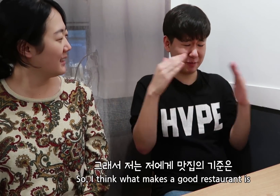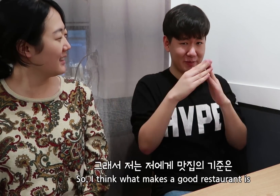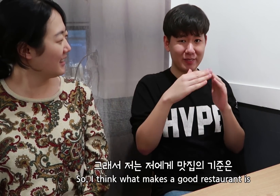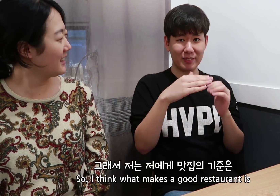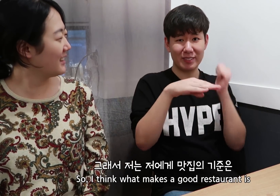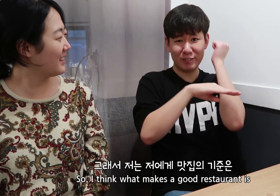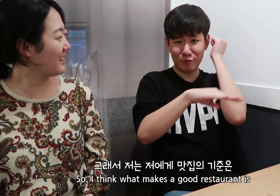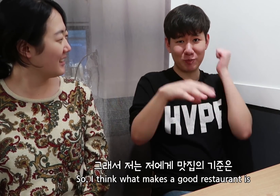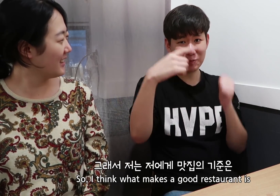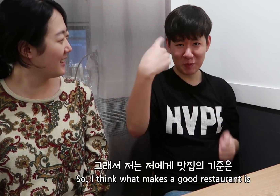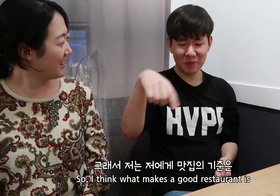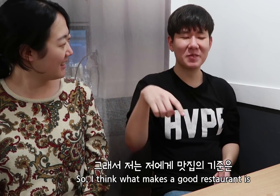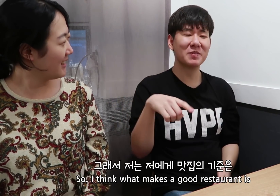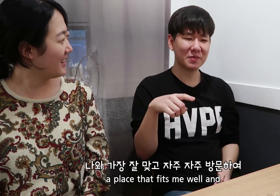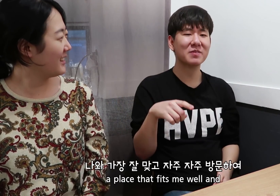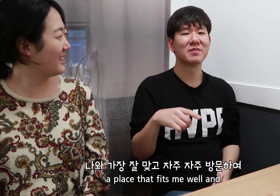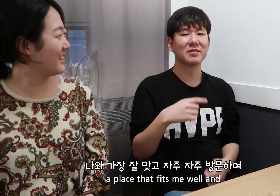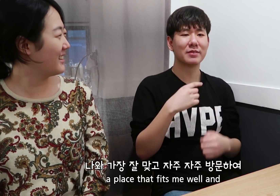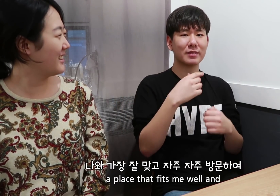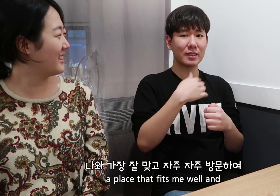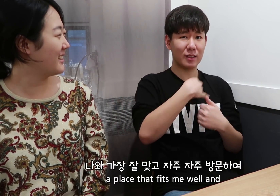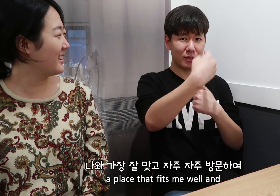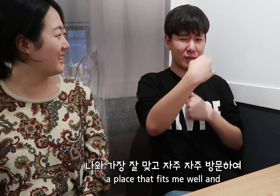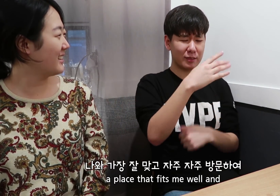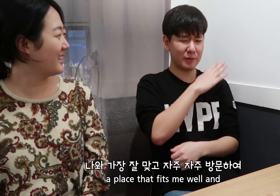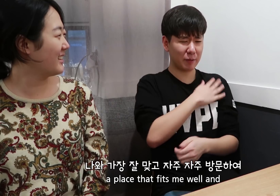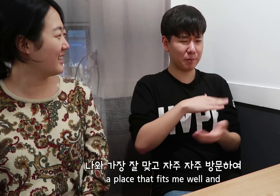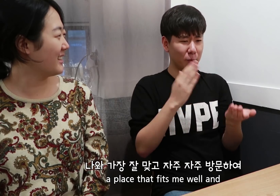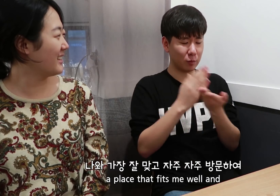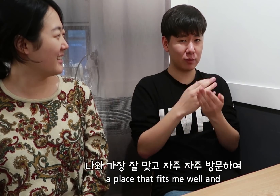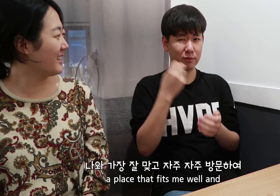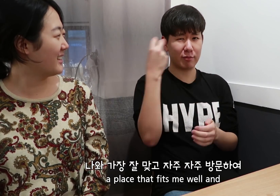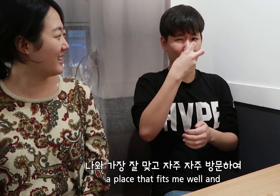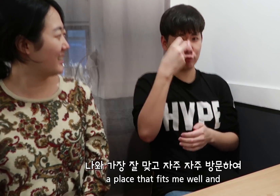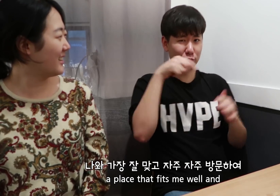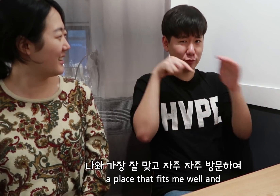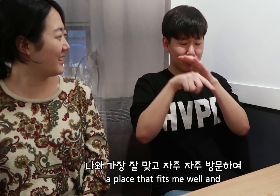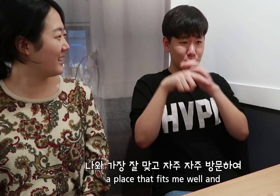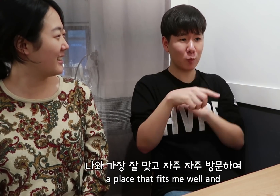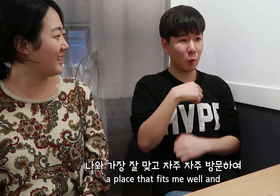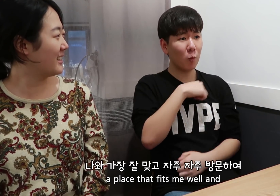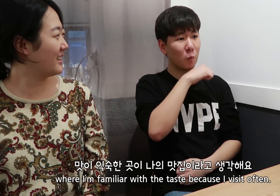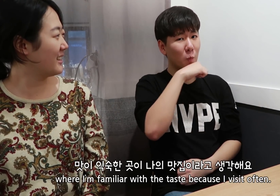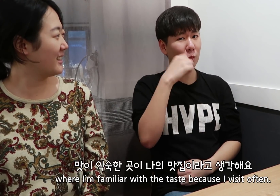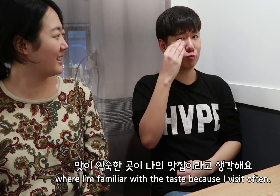So, I think what makes a good restaurant is a place that fits me well